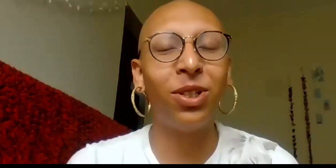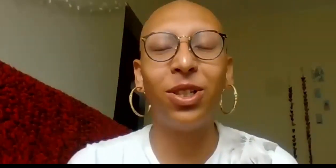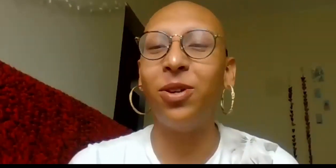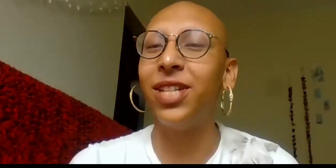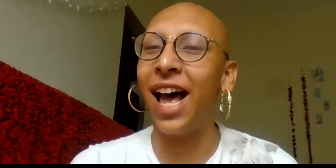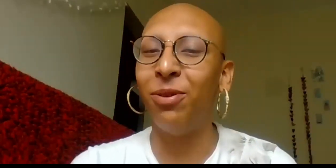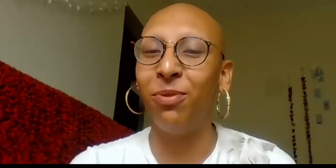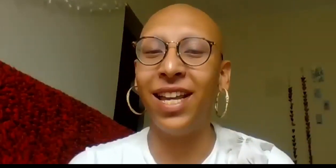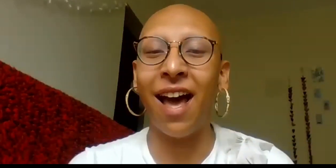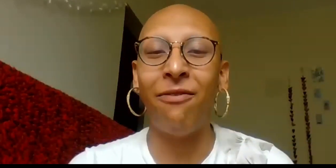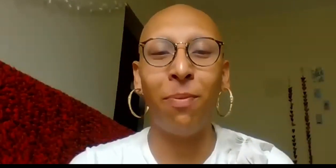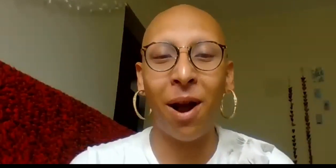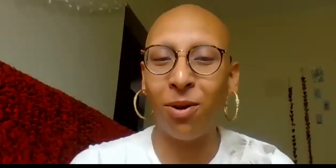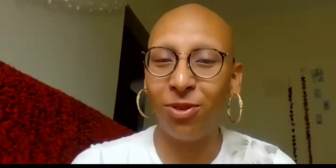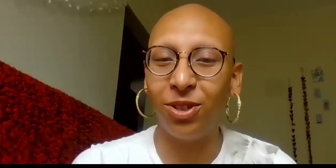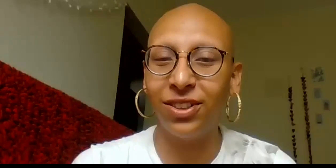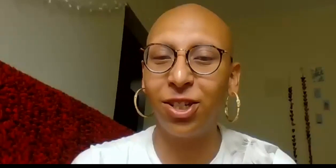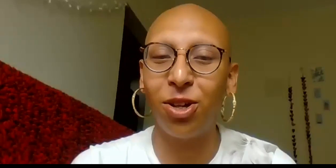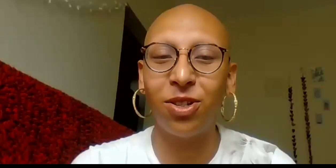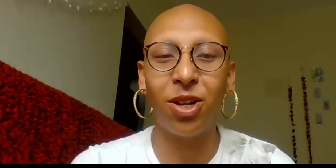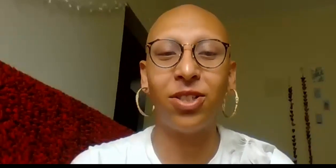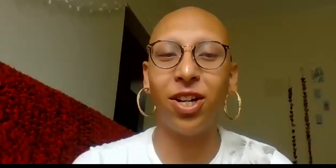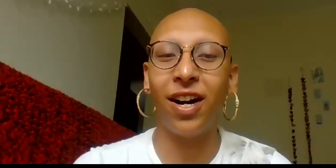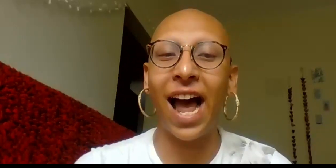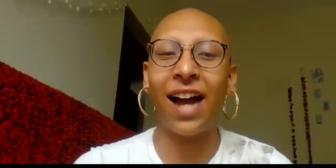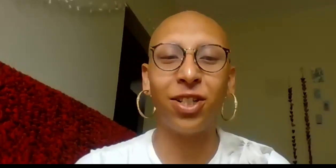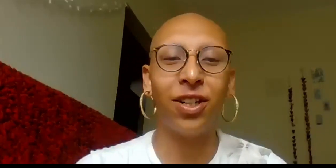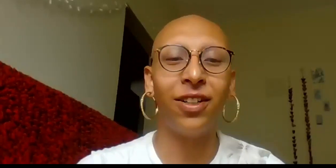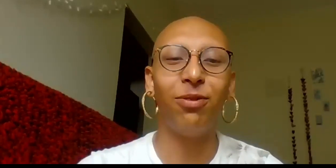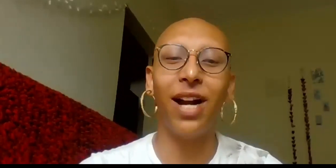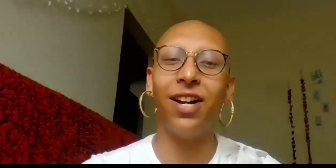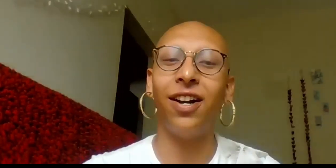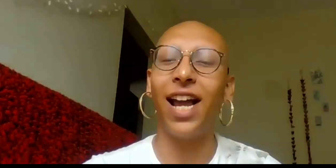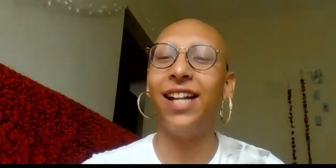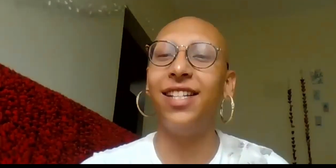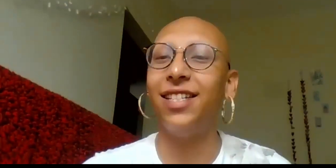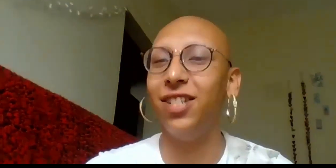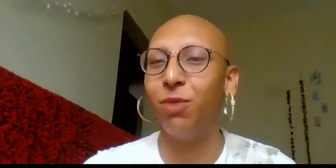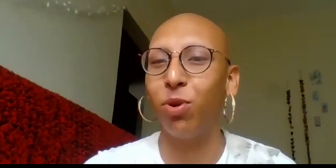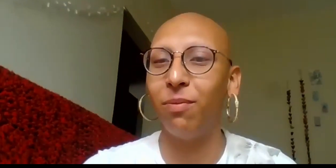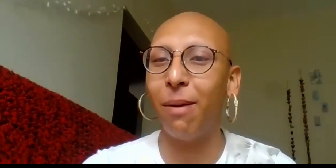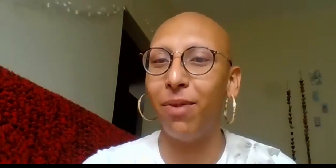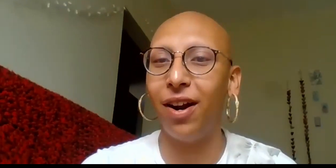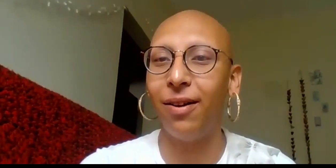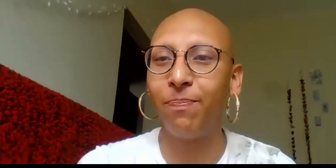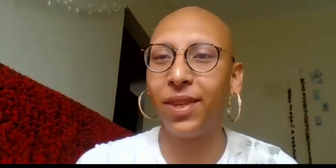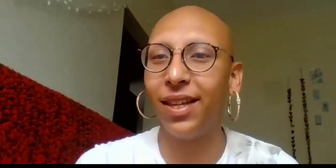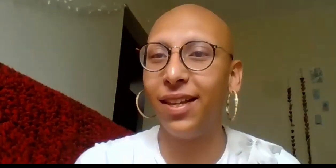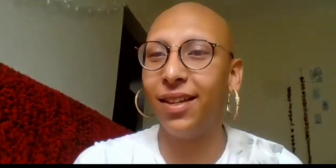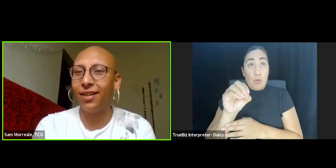And we will close out with the ever-powerful Nikkole Salter, actor, writer, and TCG board member.